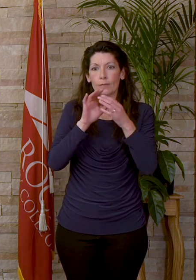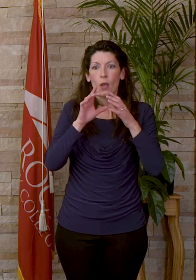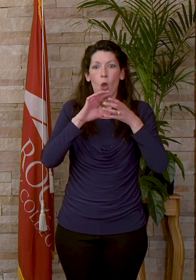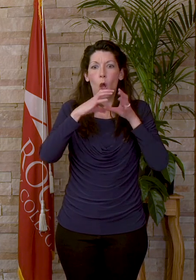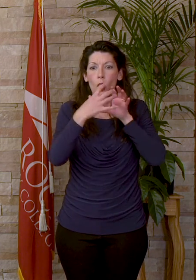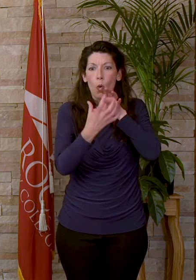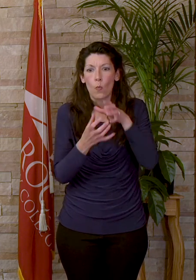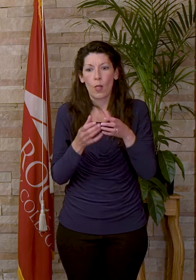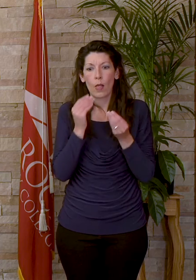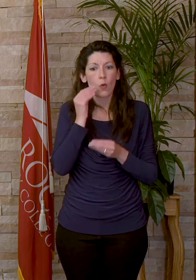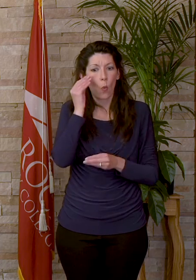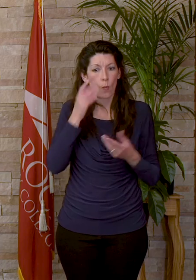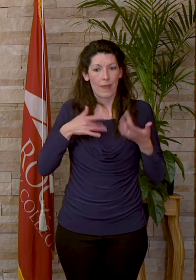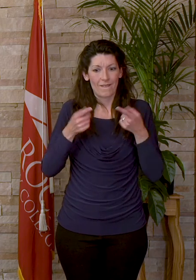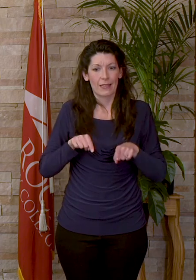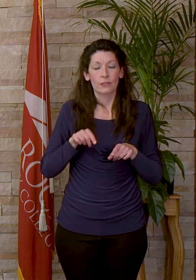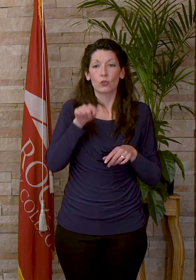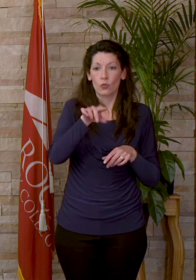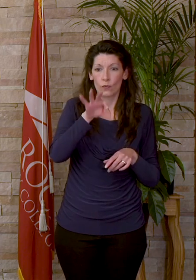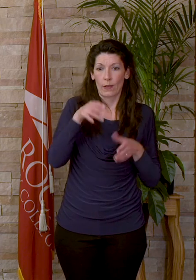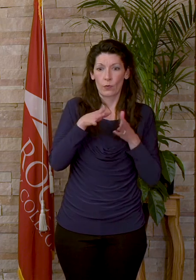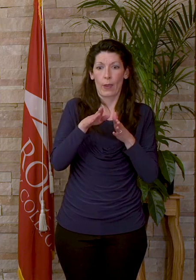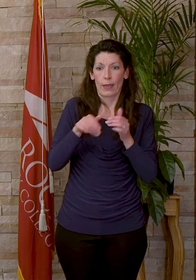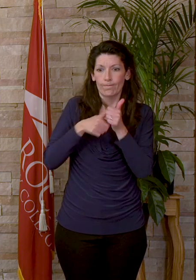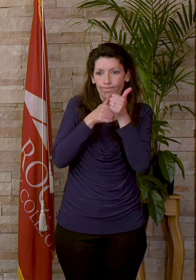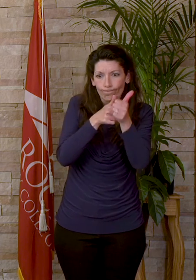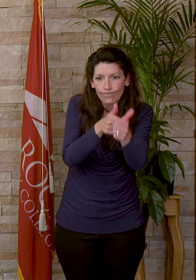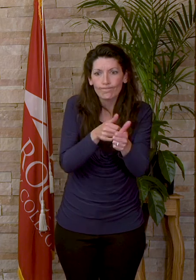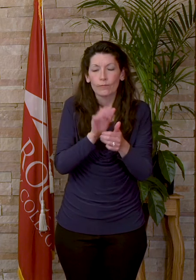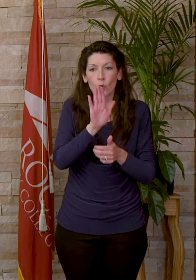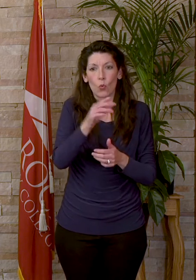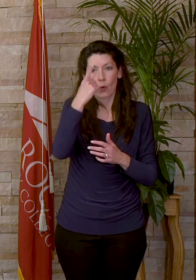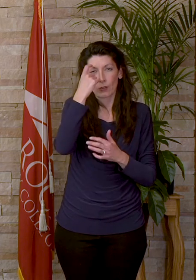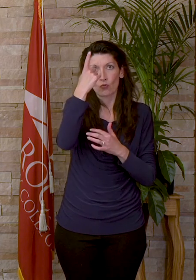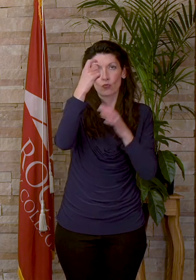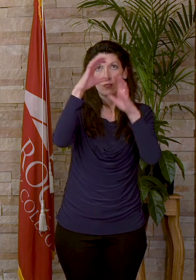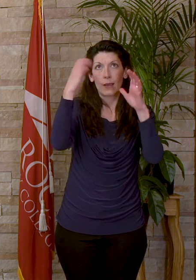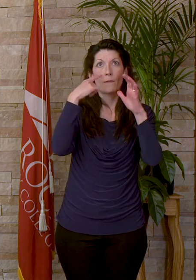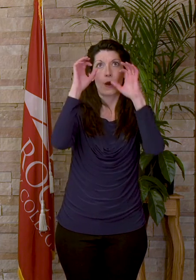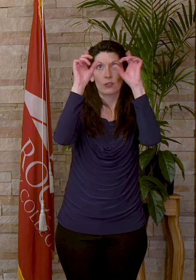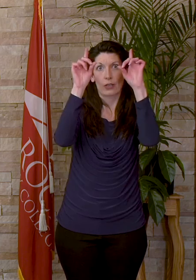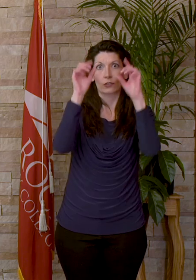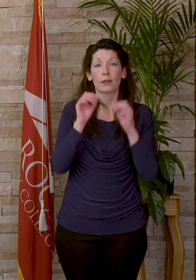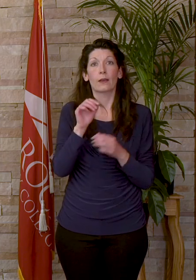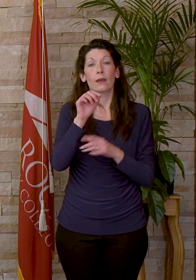events you found a way to pursue your dreams of education. In March of 2020, we asked you to leave